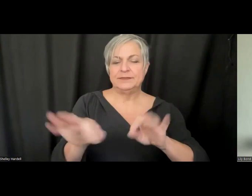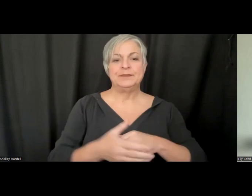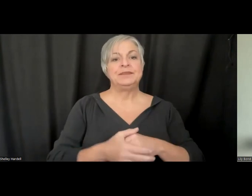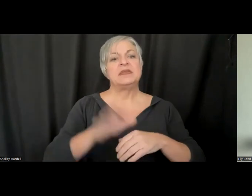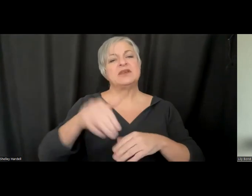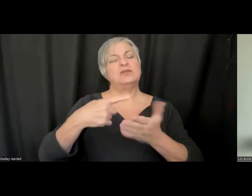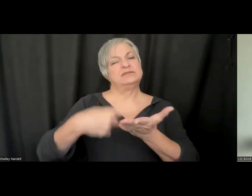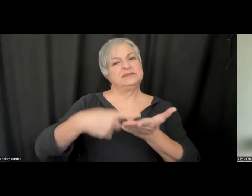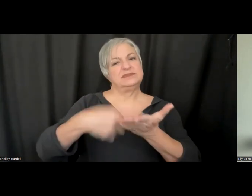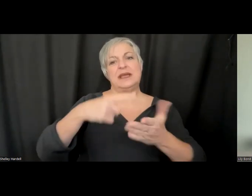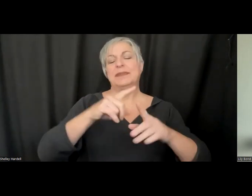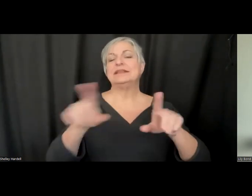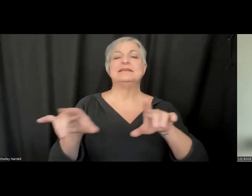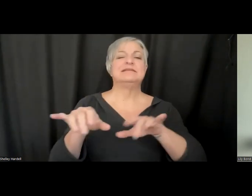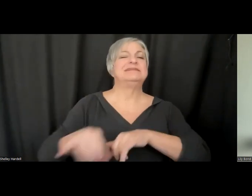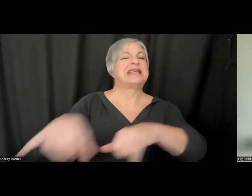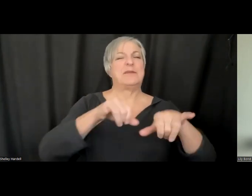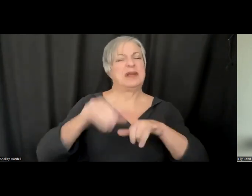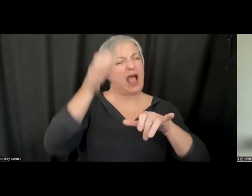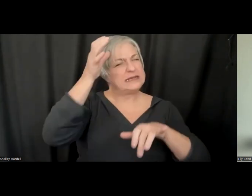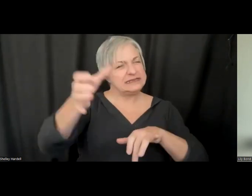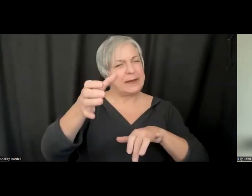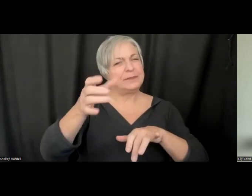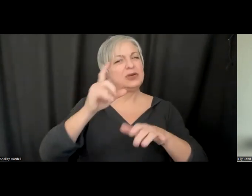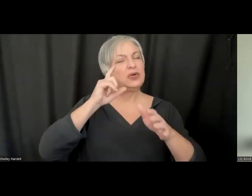you're talking about ASR. You just have to realize that the